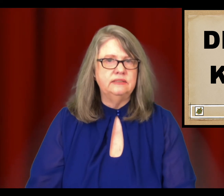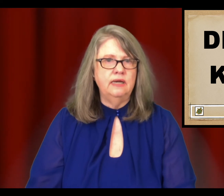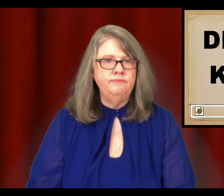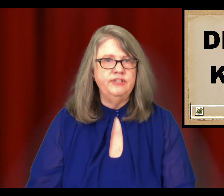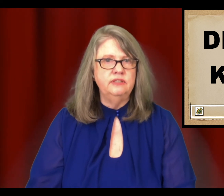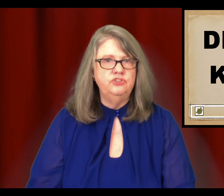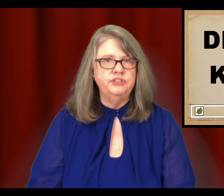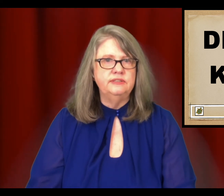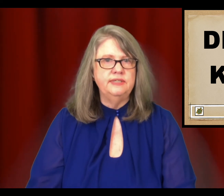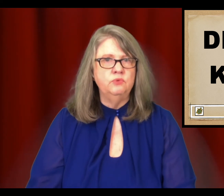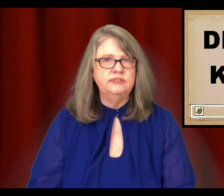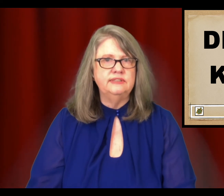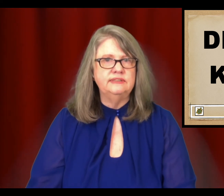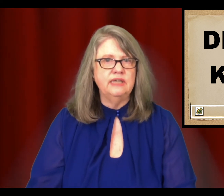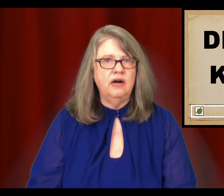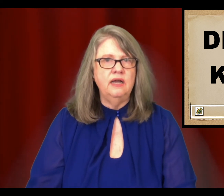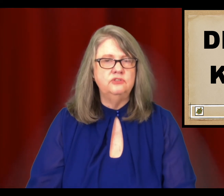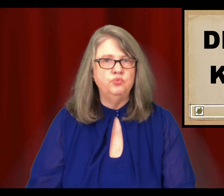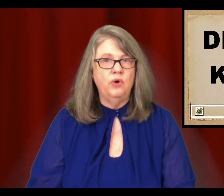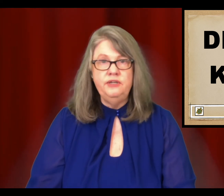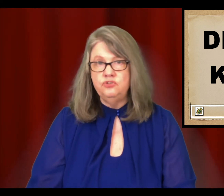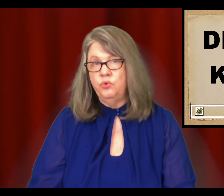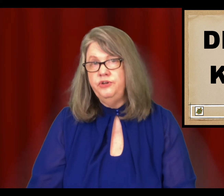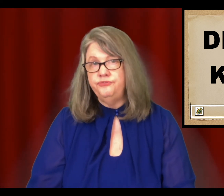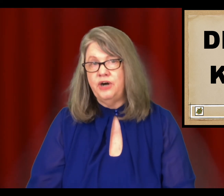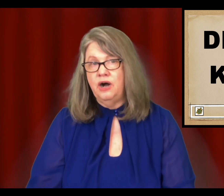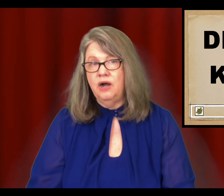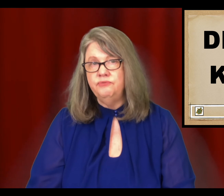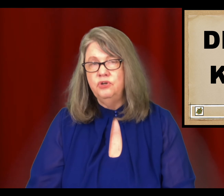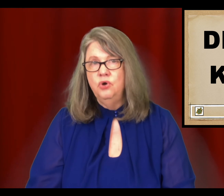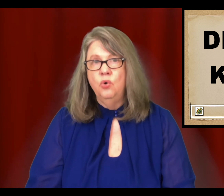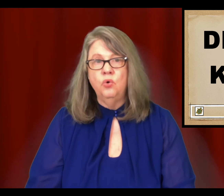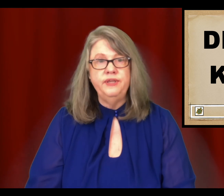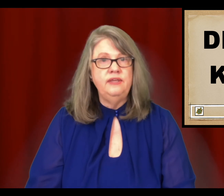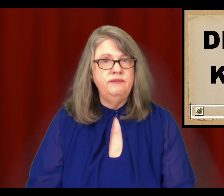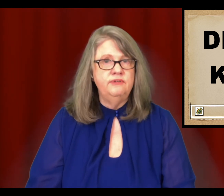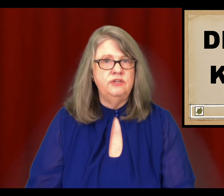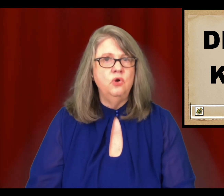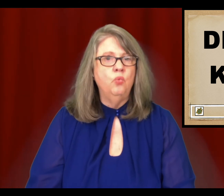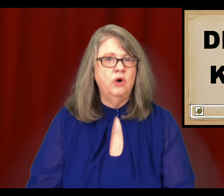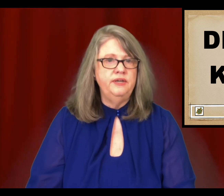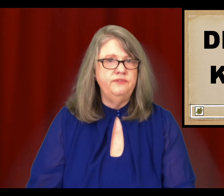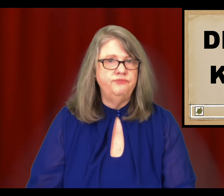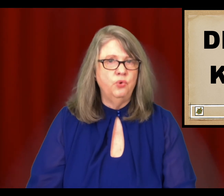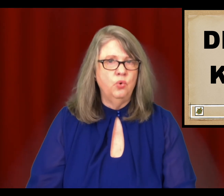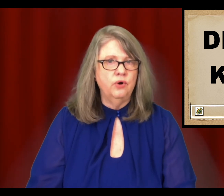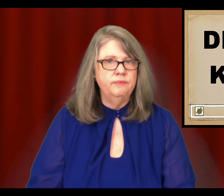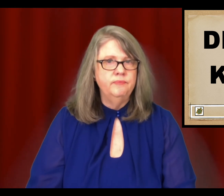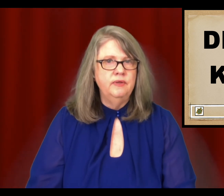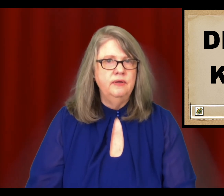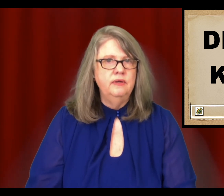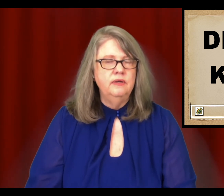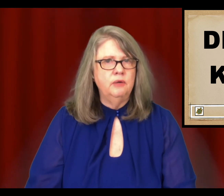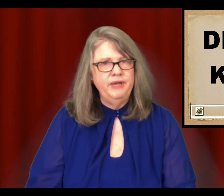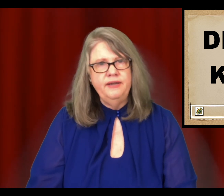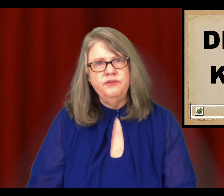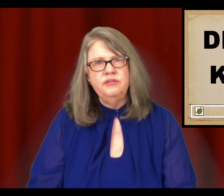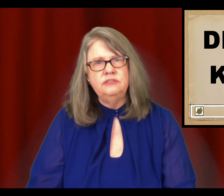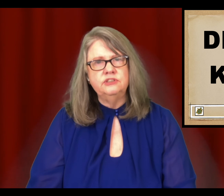villages it was as high as 1 in 25 or even one in four. Compare this to the